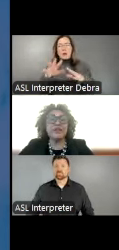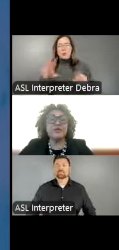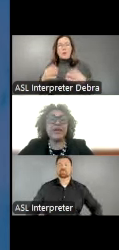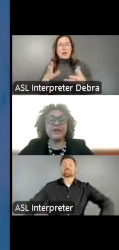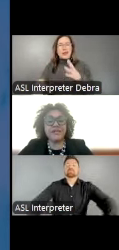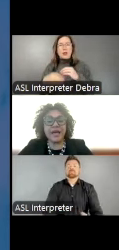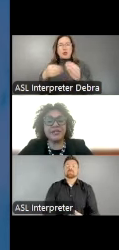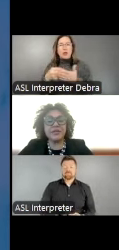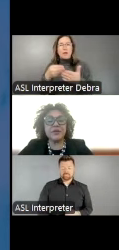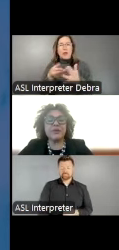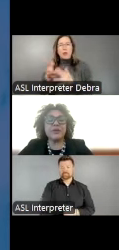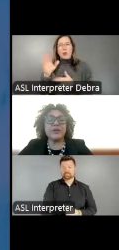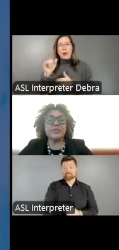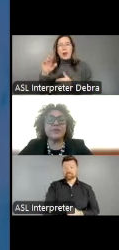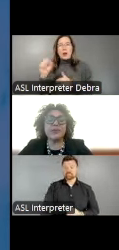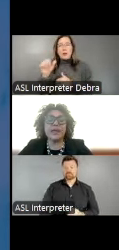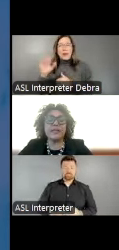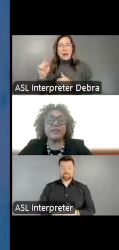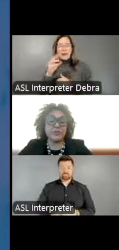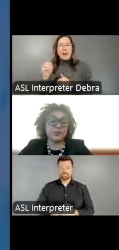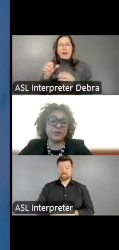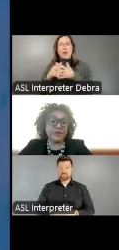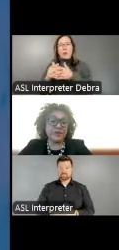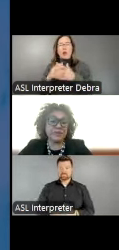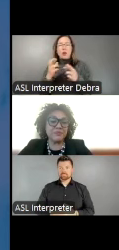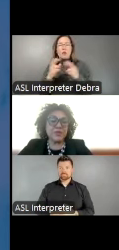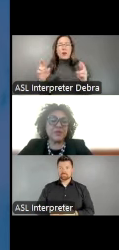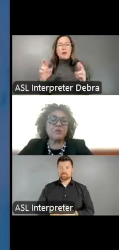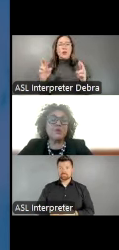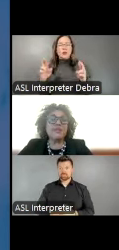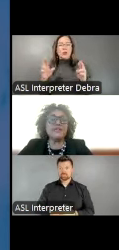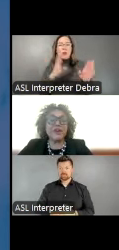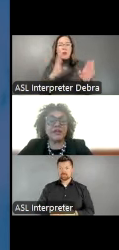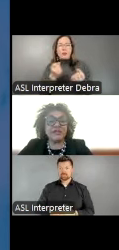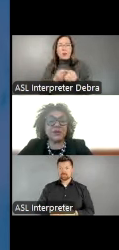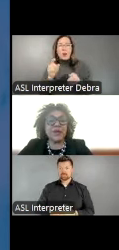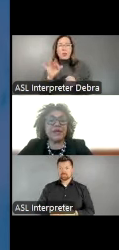through the CARES Act and the American Rescue Plan to support the field. With these funds, we made